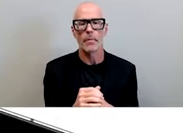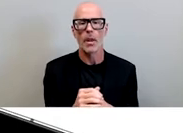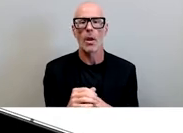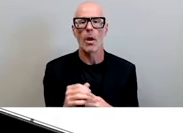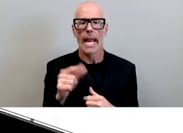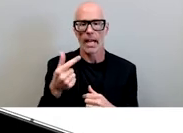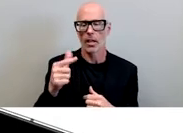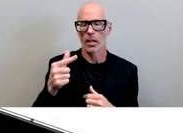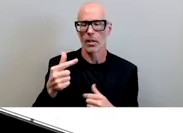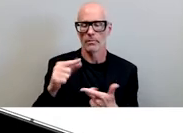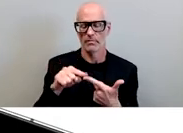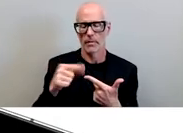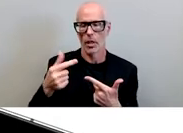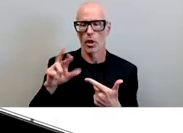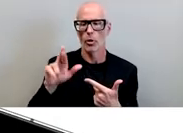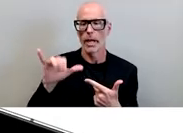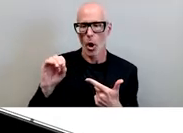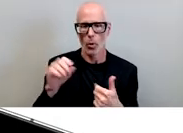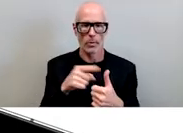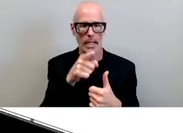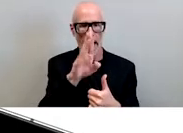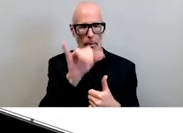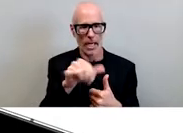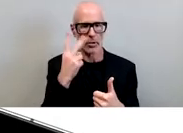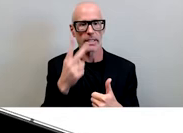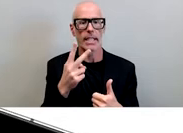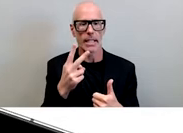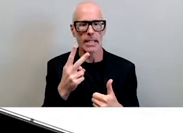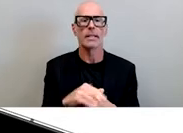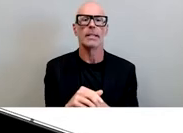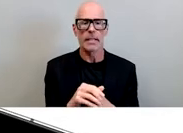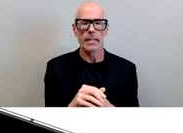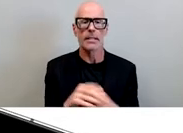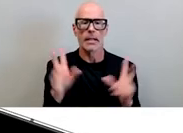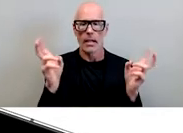the one in ebony magazine as you can see is titled black lives matter according to